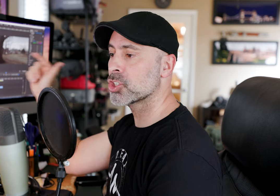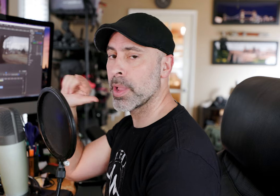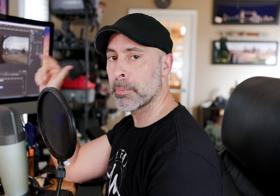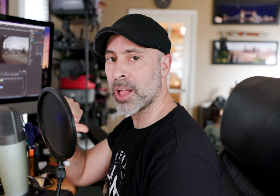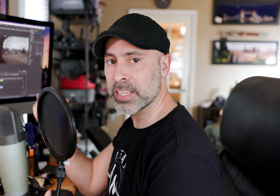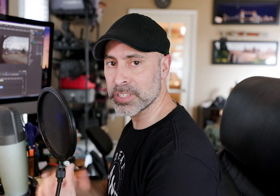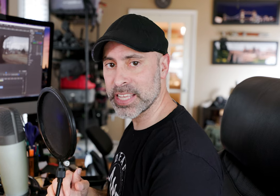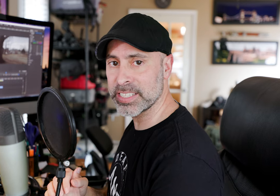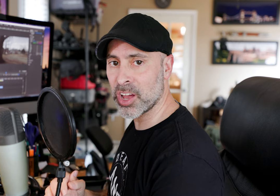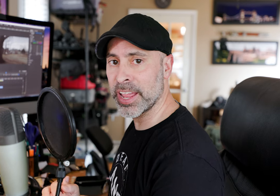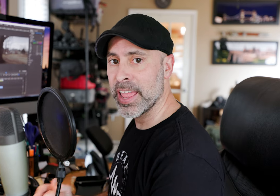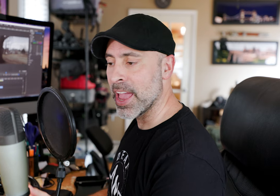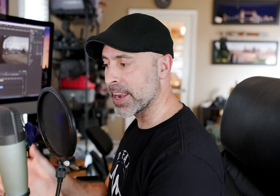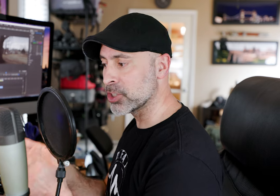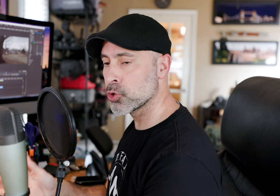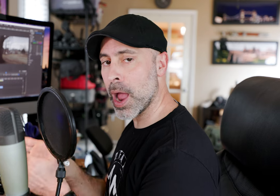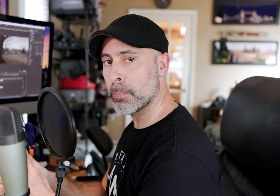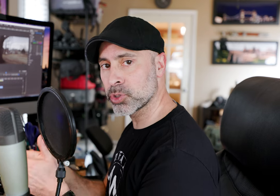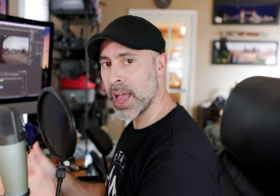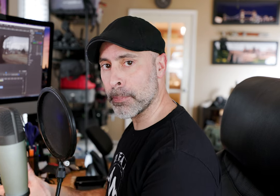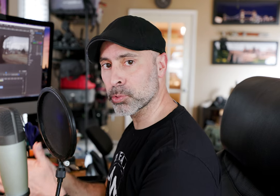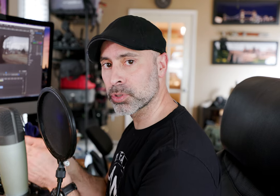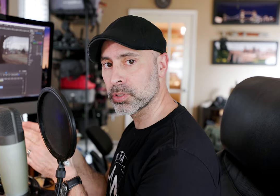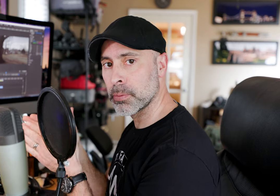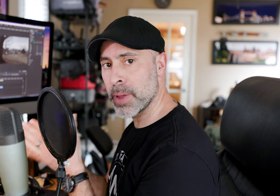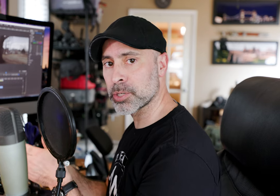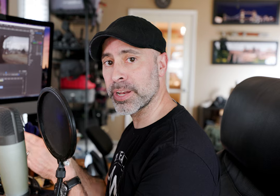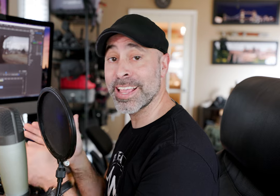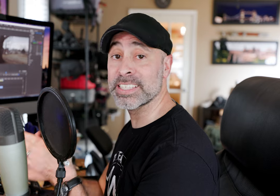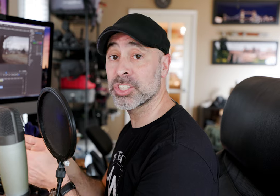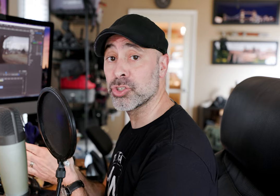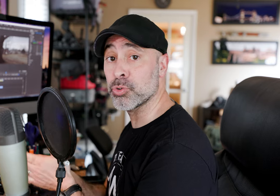I could apply different settings on it and get a true apples to apples measurement against the two